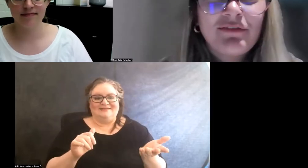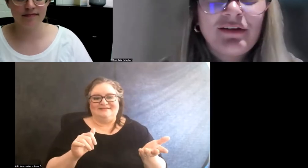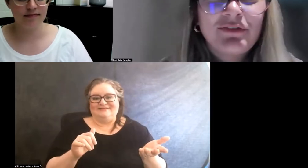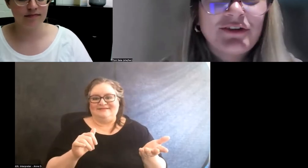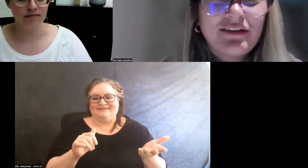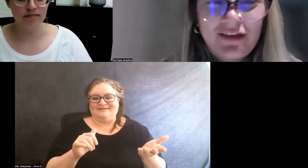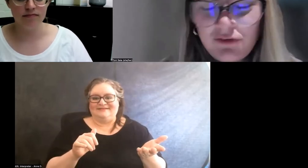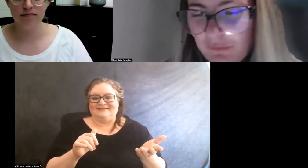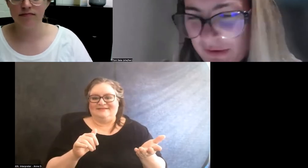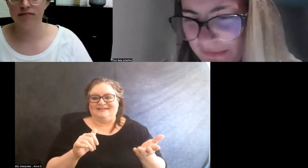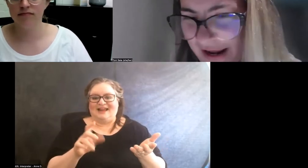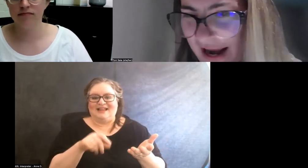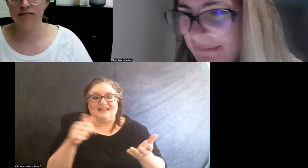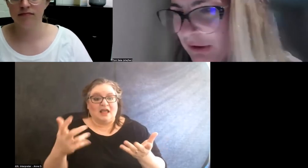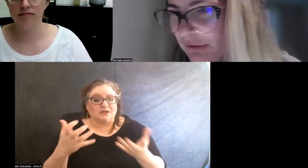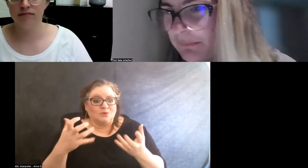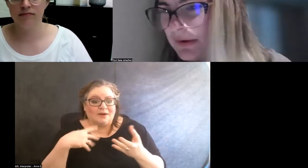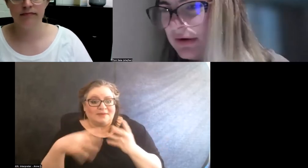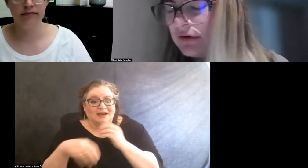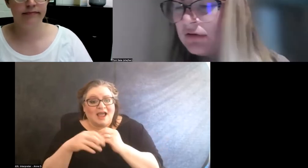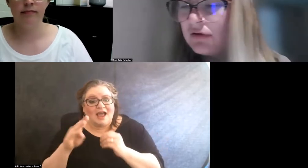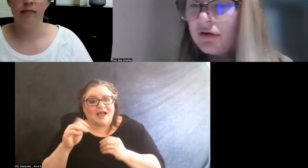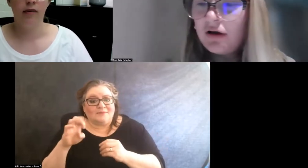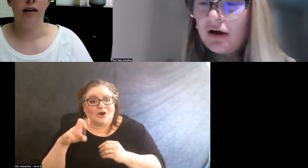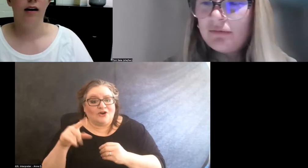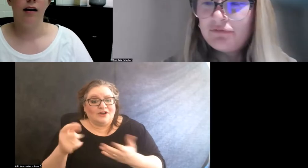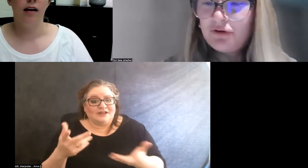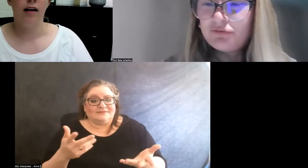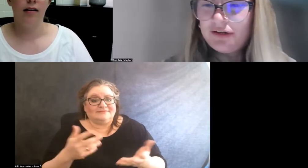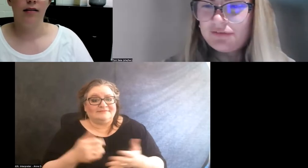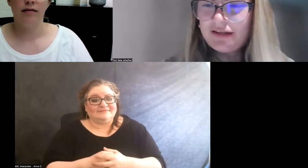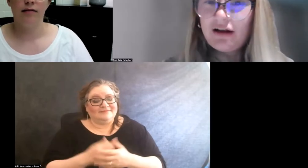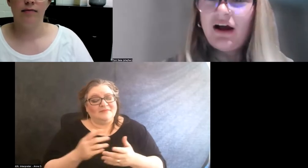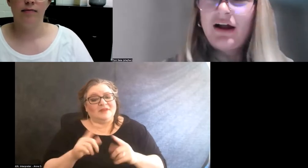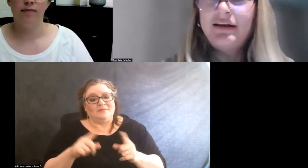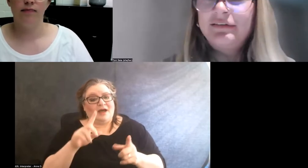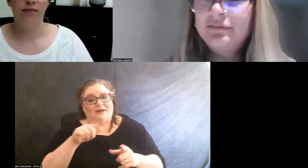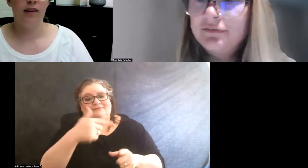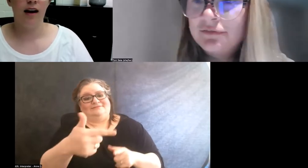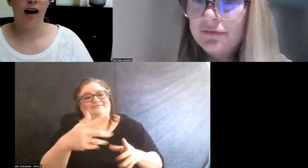if there's anything else you wanted me to add, Margaret, but feel free to take it on.